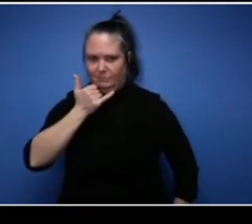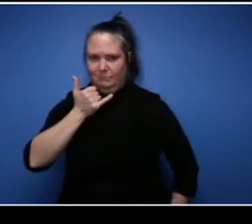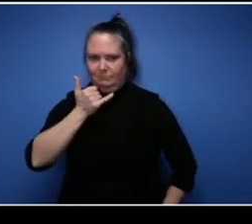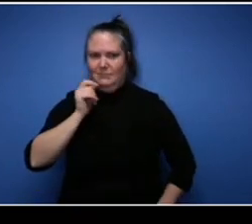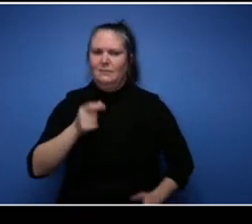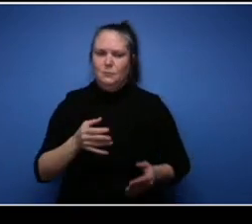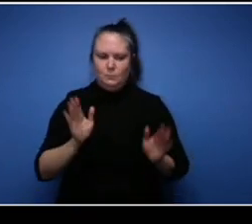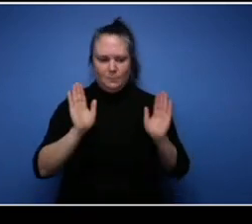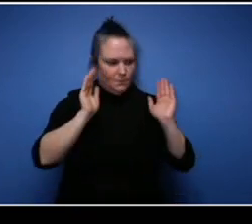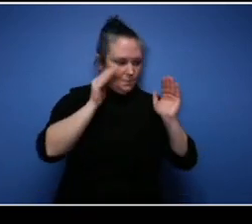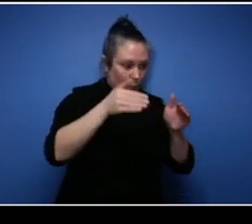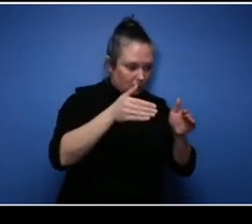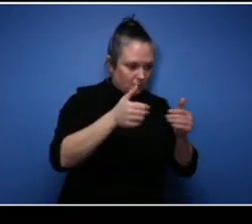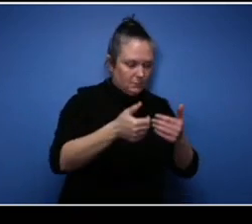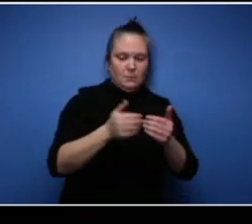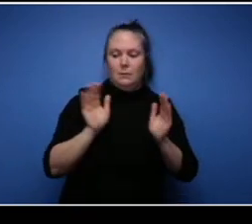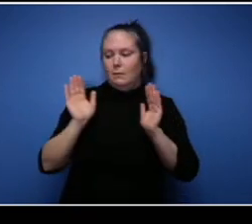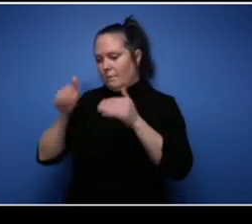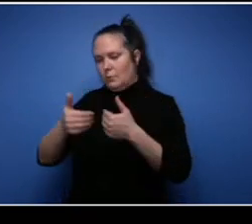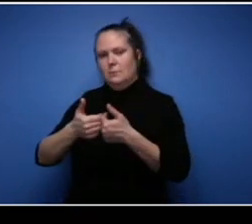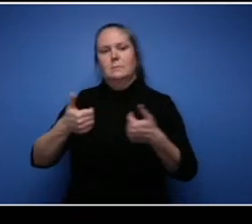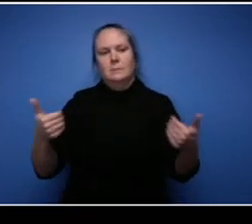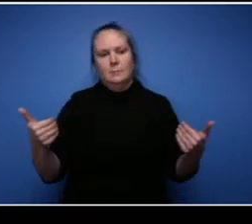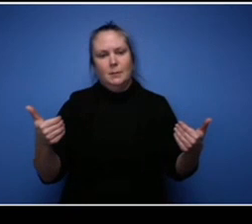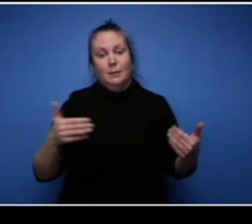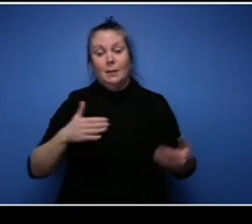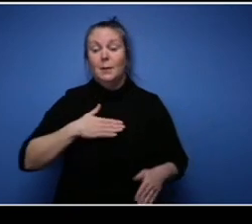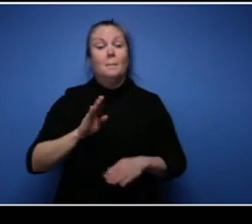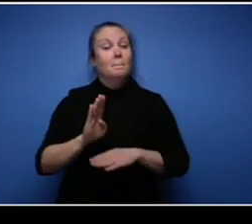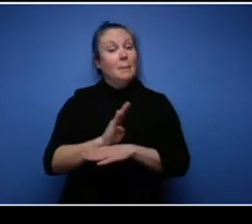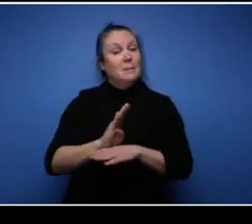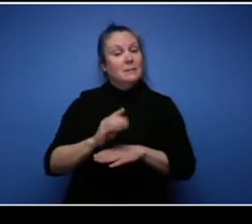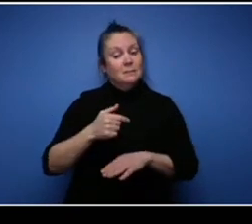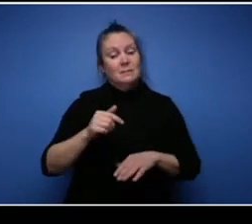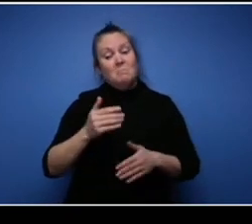mean in my business I can do some things from home, but uh you know if you're working from